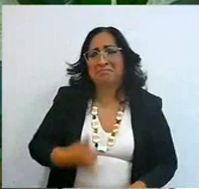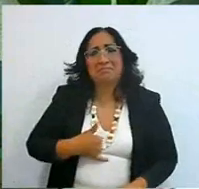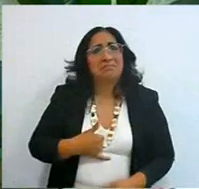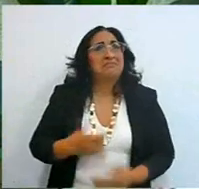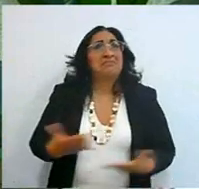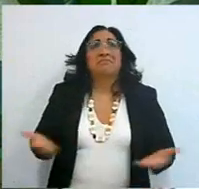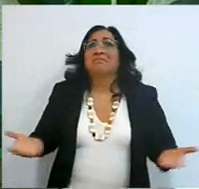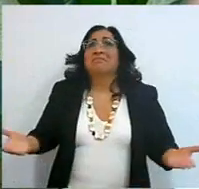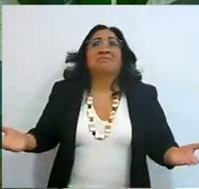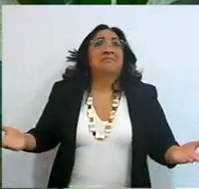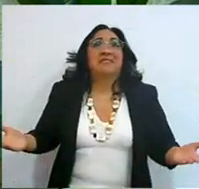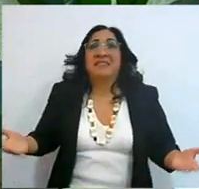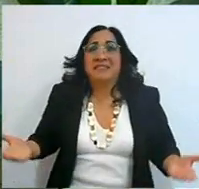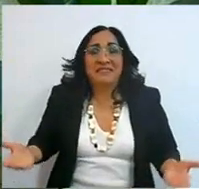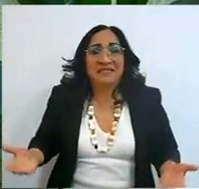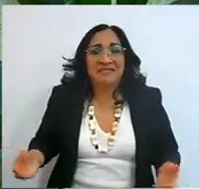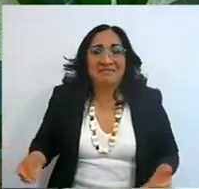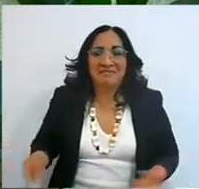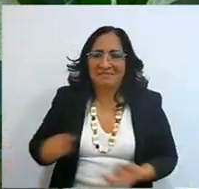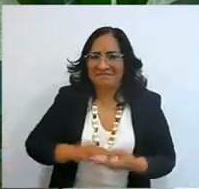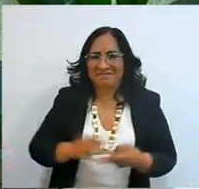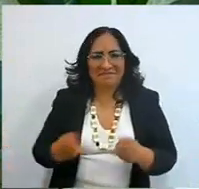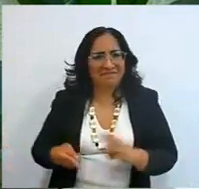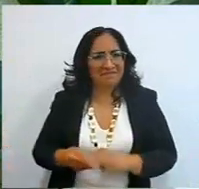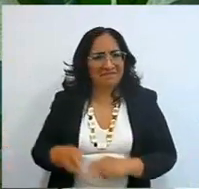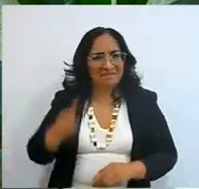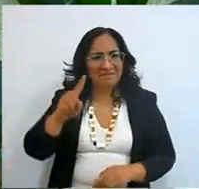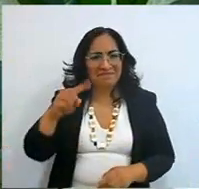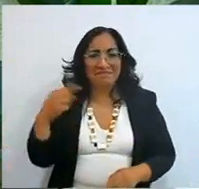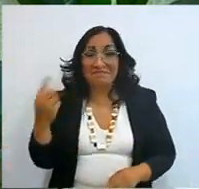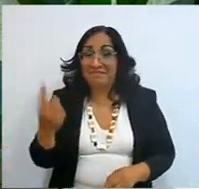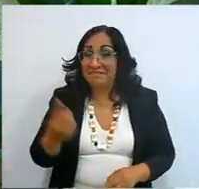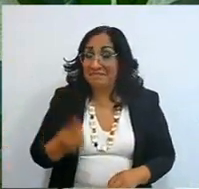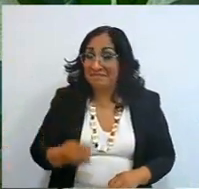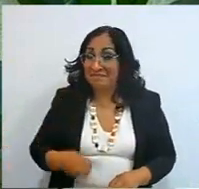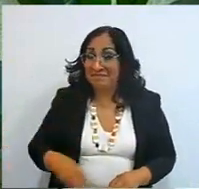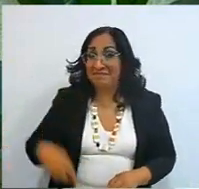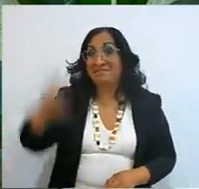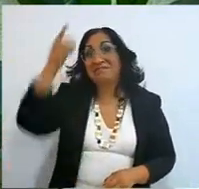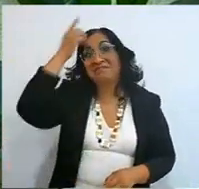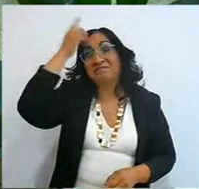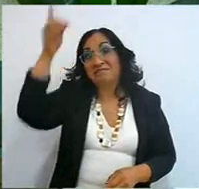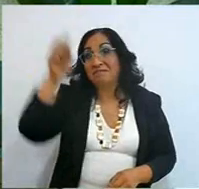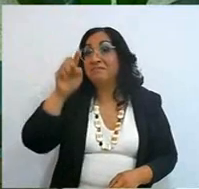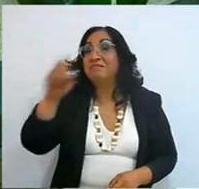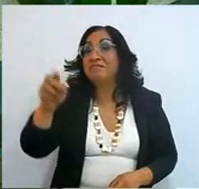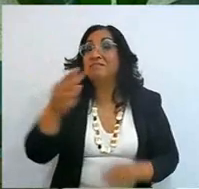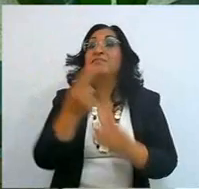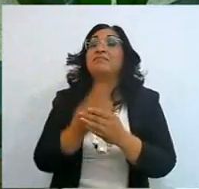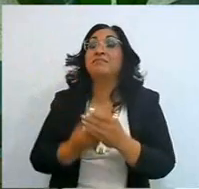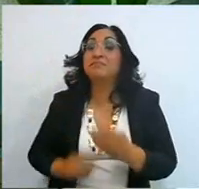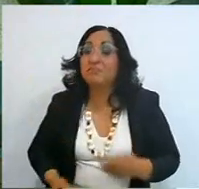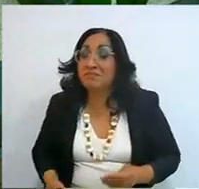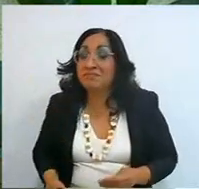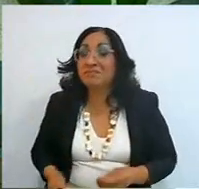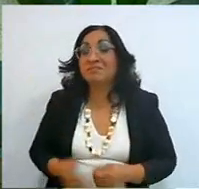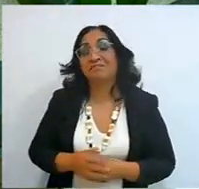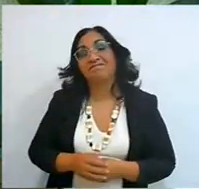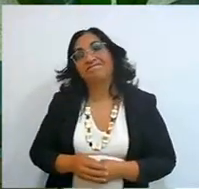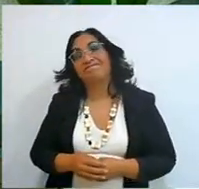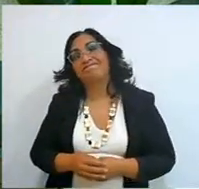They are, the moments when it's you and me Lord, let yourself be cleaned, then I understood, I said well,